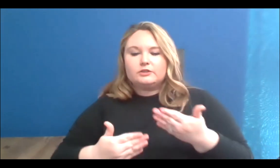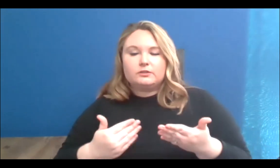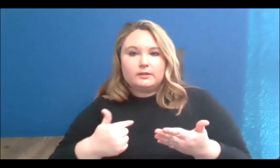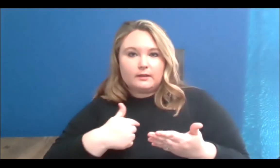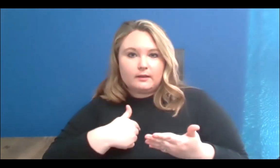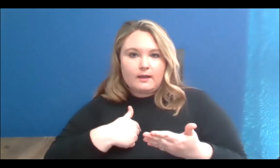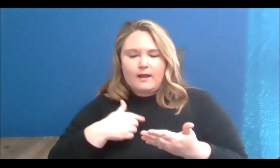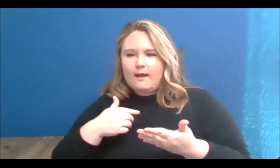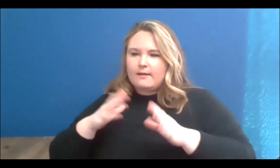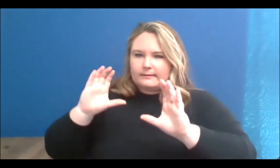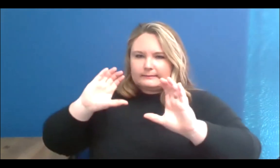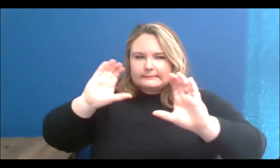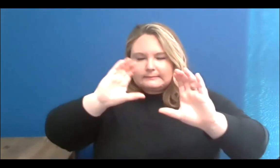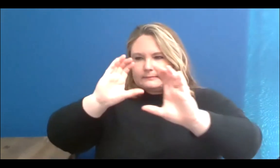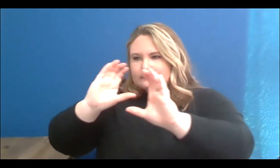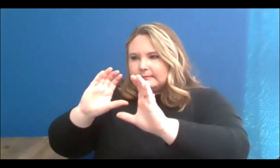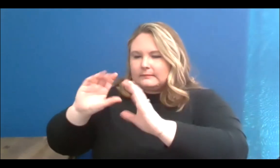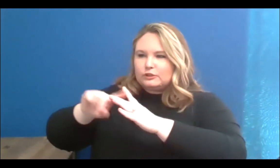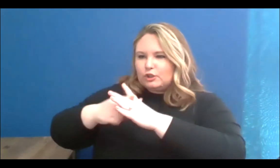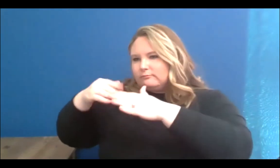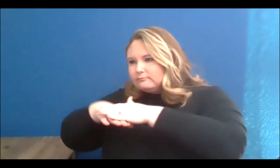found my way into public art projects, and one of the highlights of my